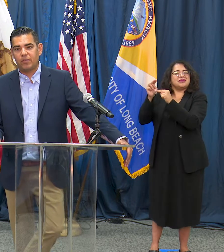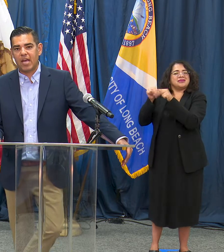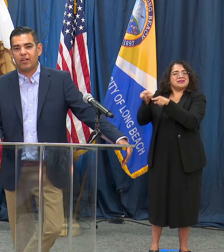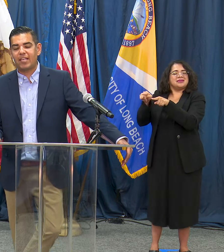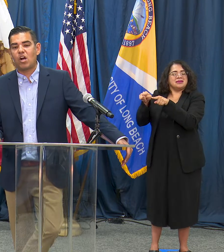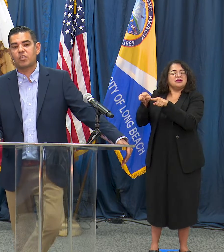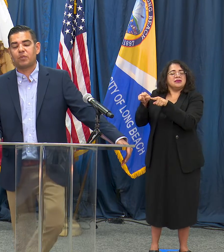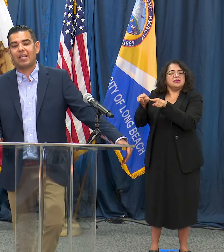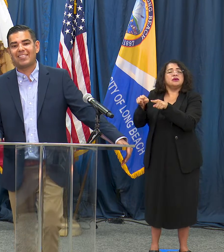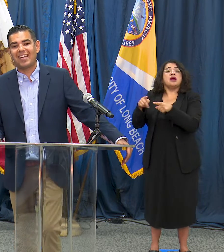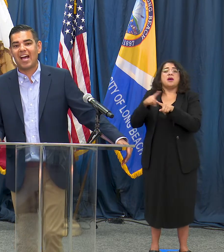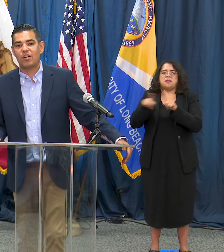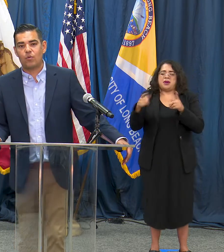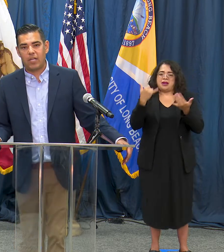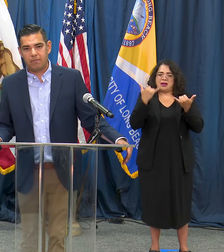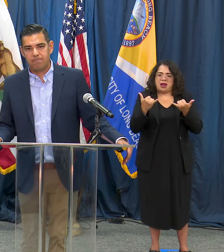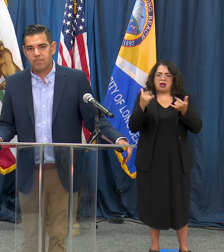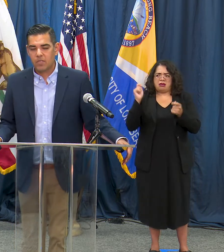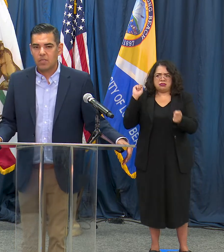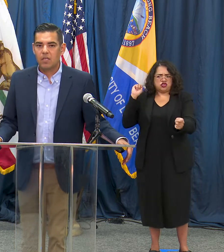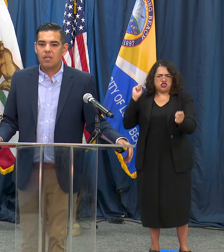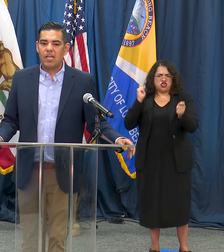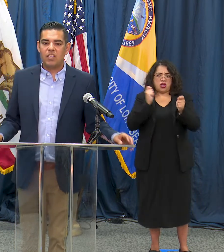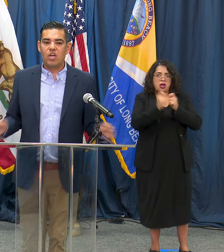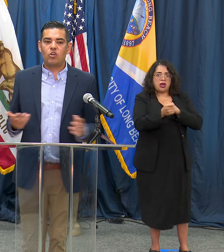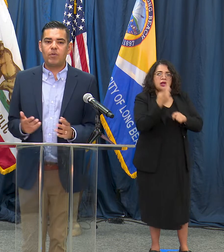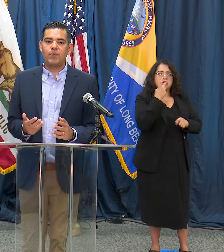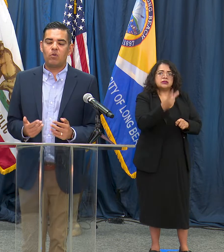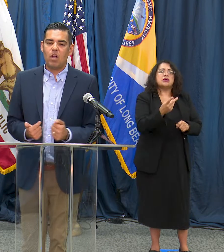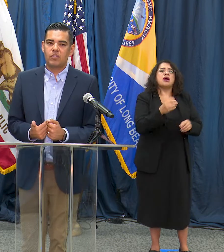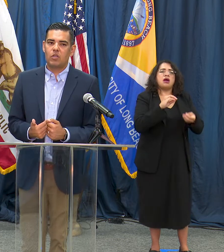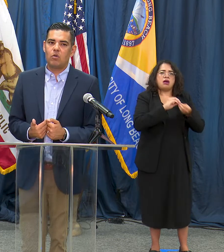people now are getting hospitalized at a higher rate and younger people are also